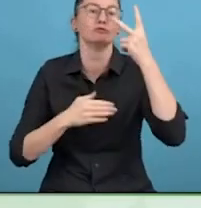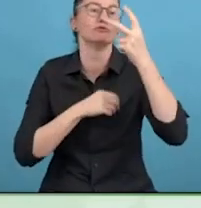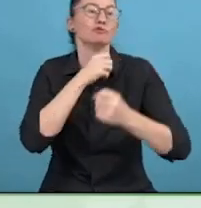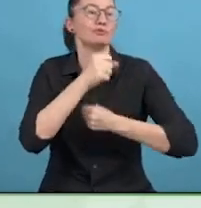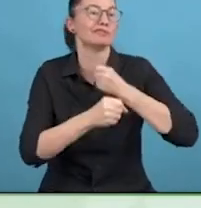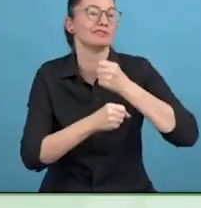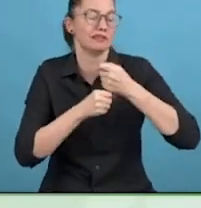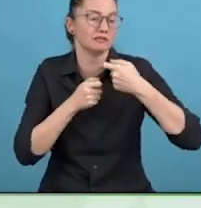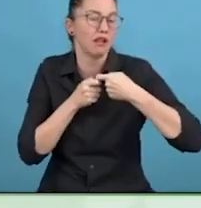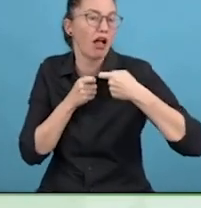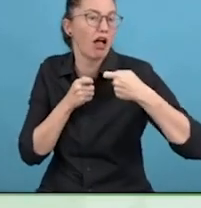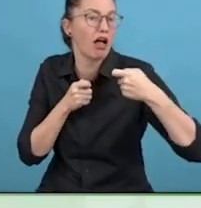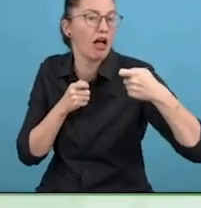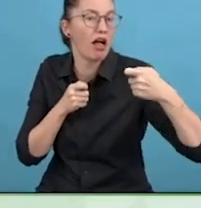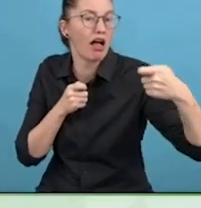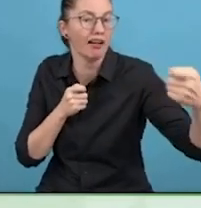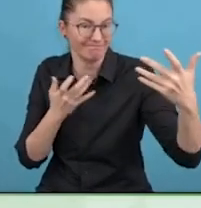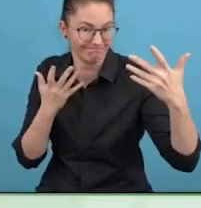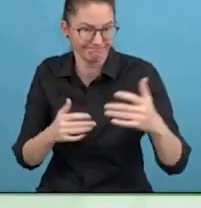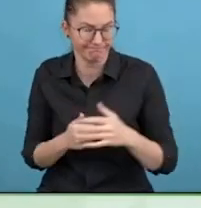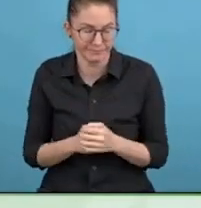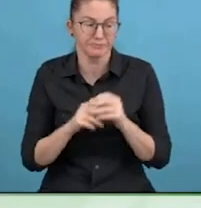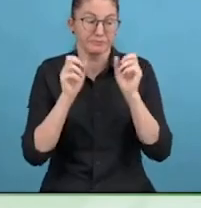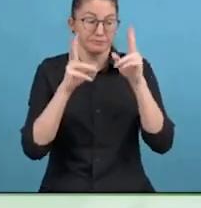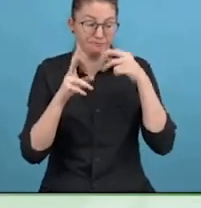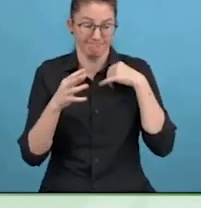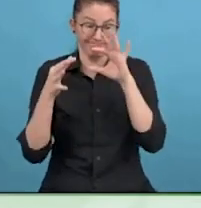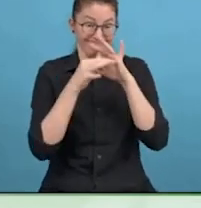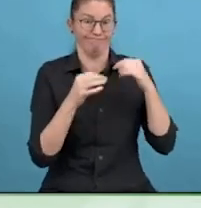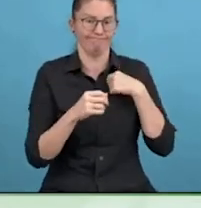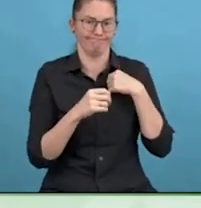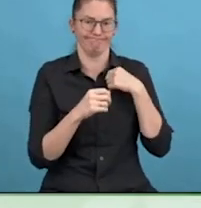of cognitive issues. That was the main thing for me.